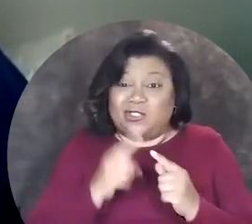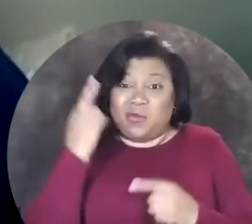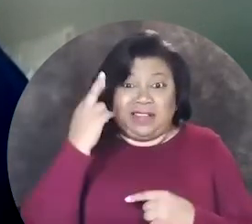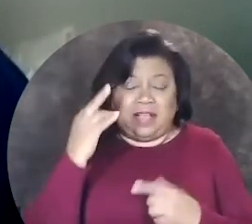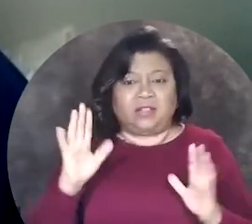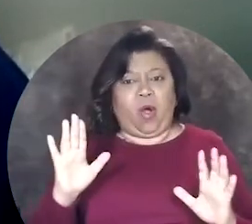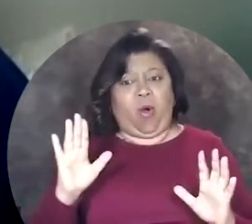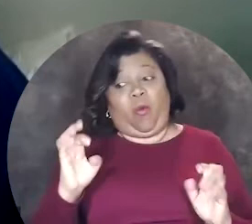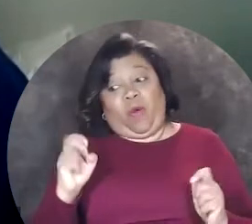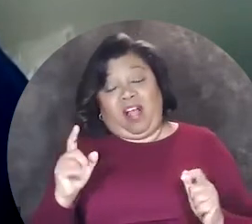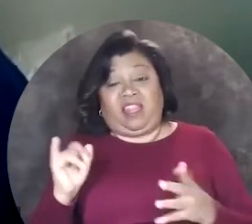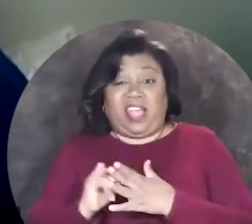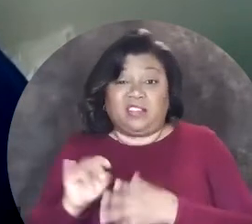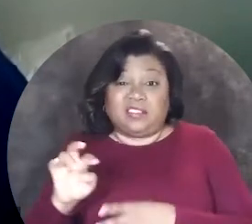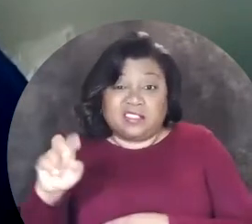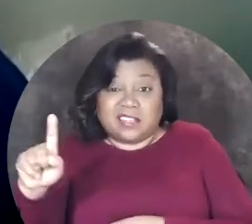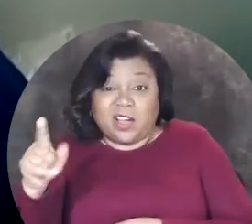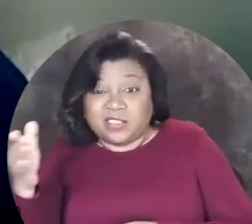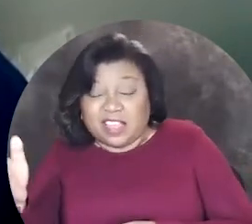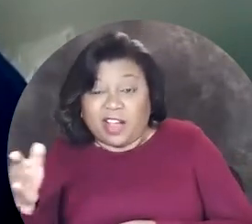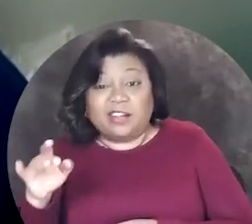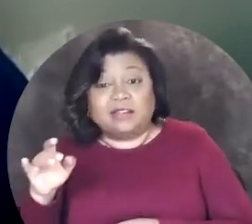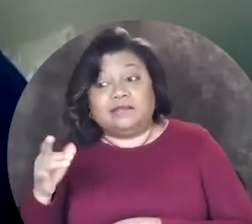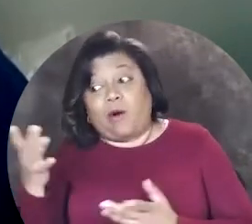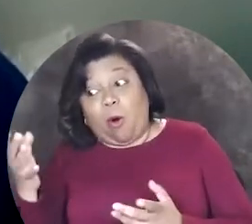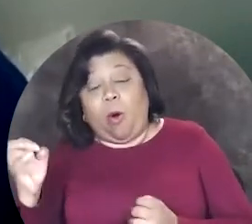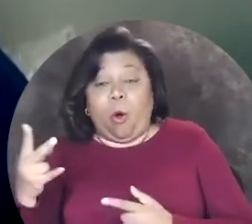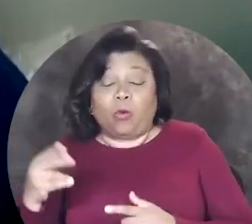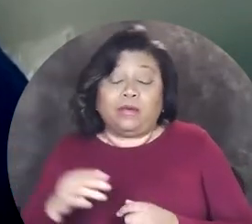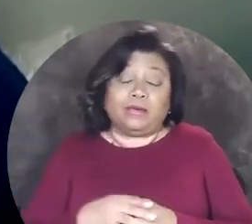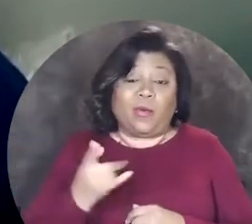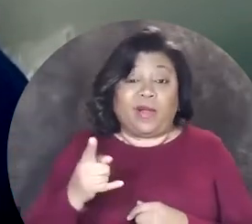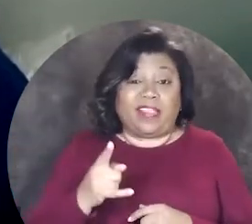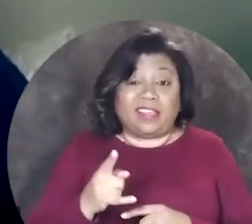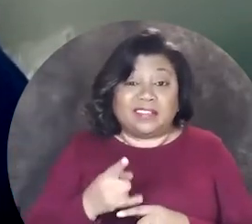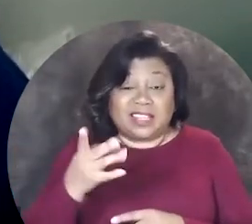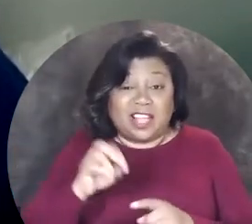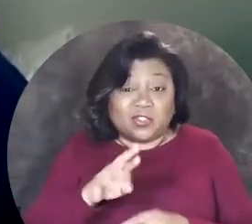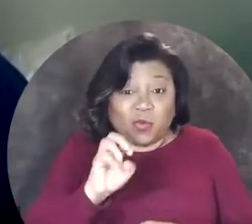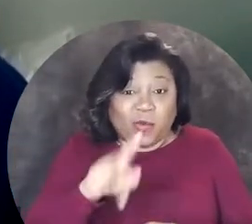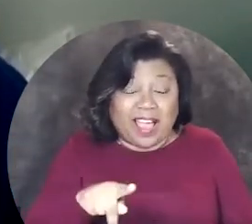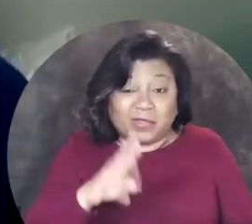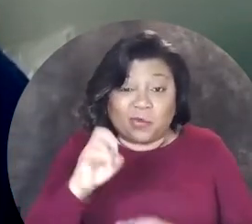but then you realize, oh well, there's stairs there, oh there's a ramp